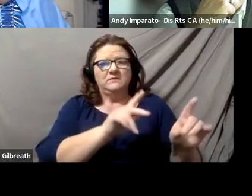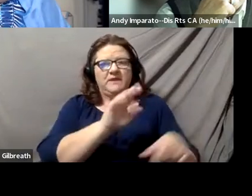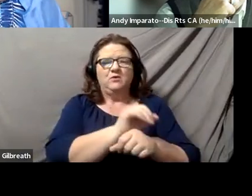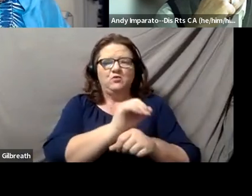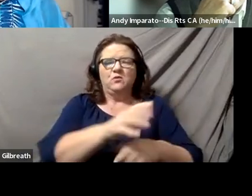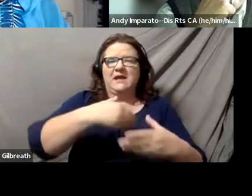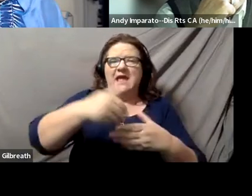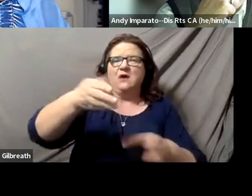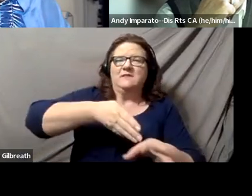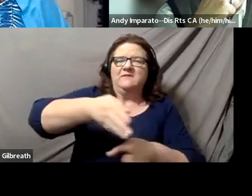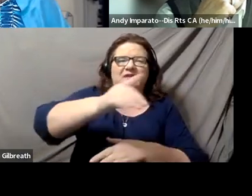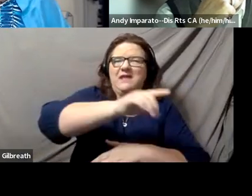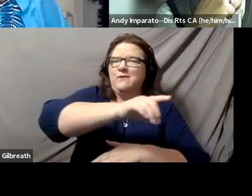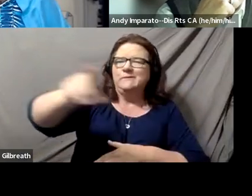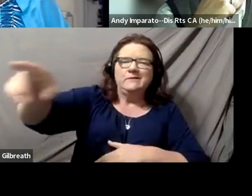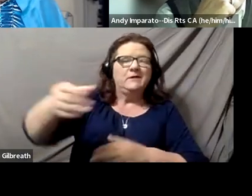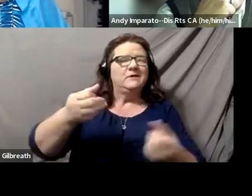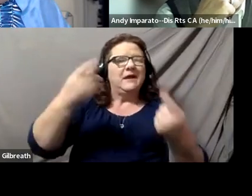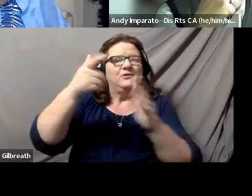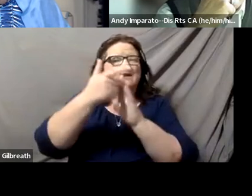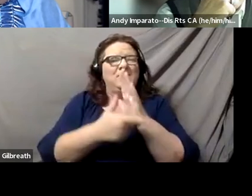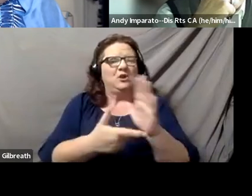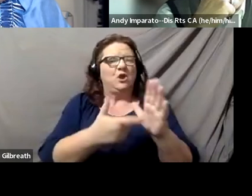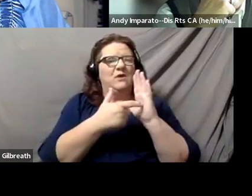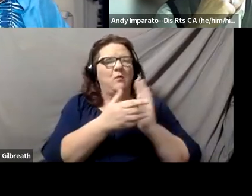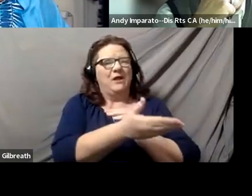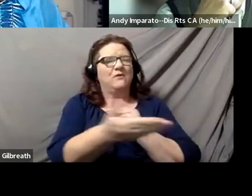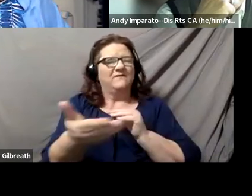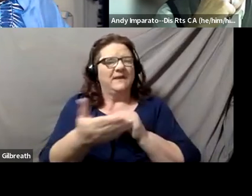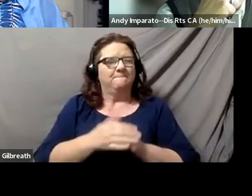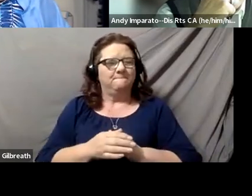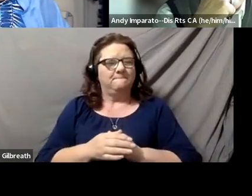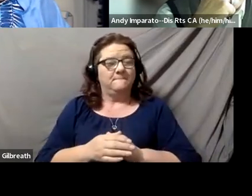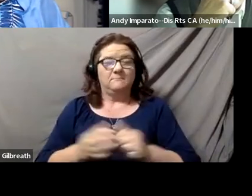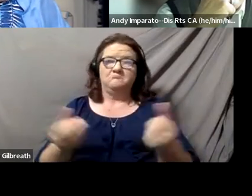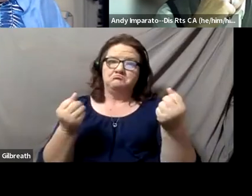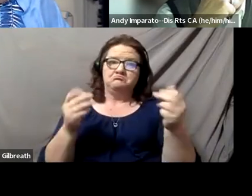to understand what the laws require of them. Now, there are many people who are practicing